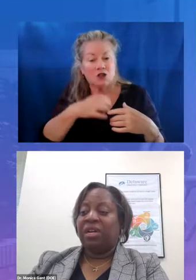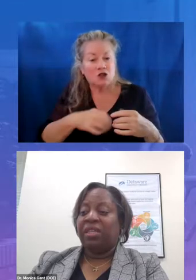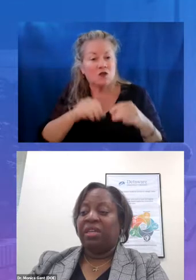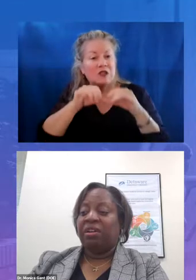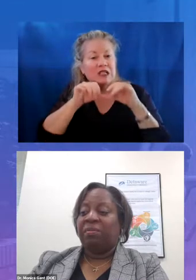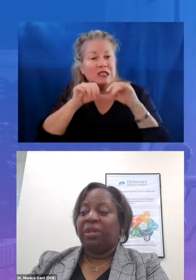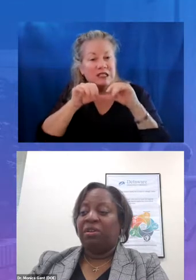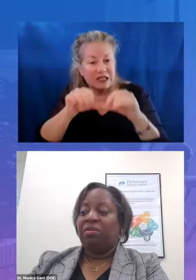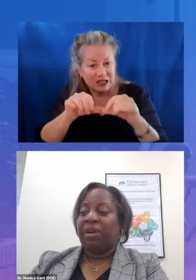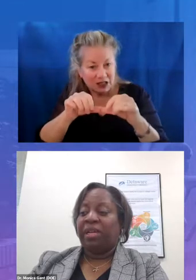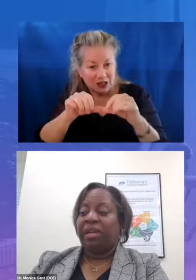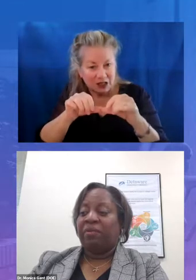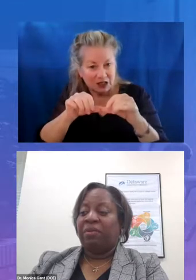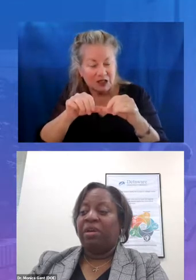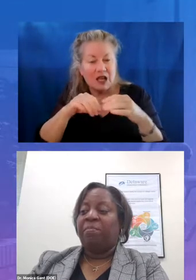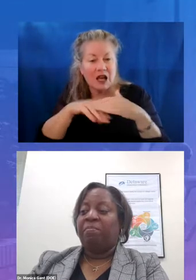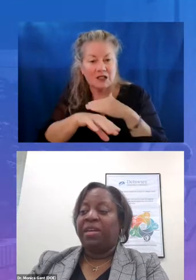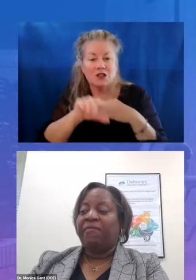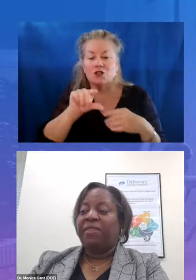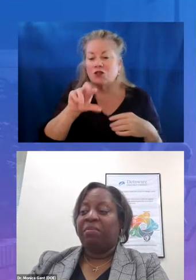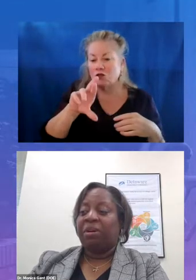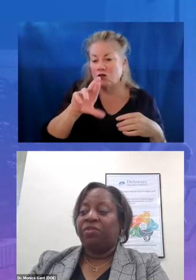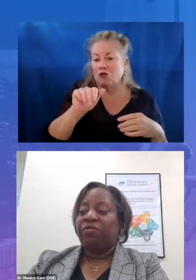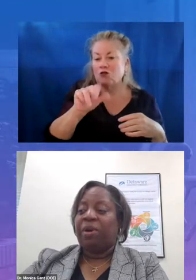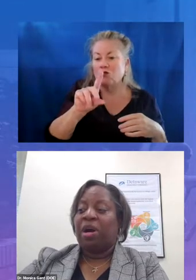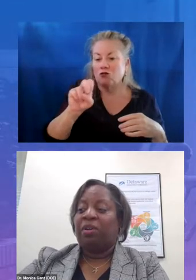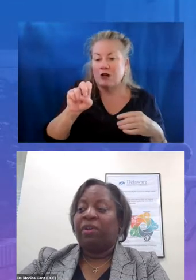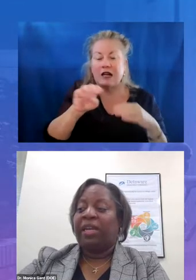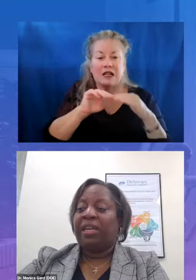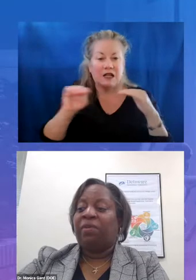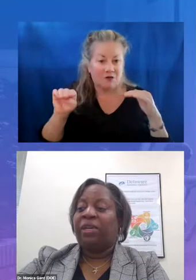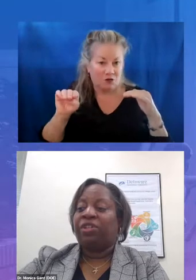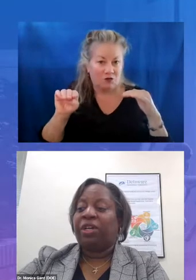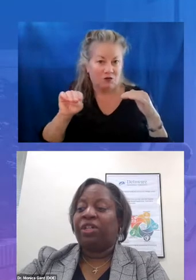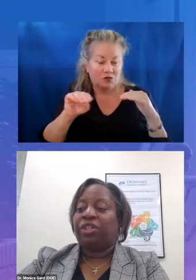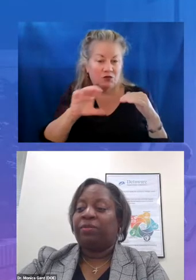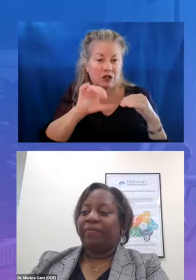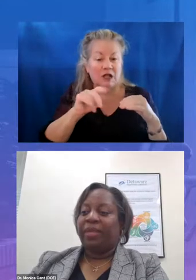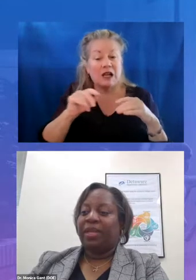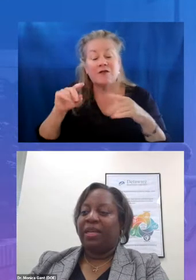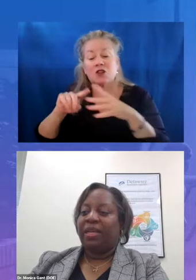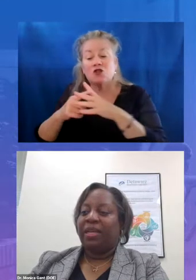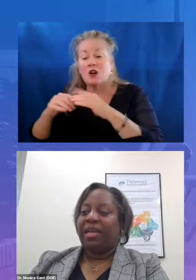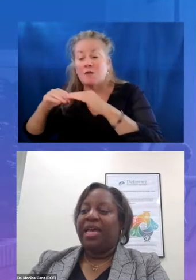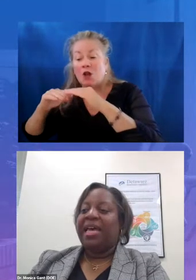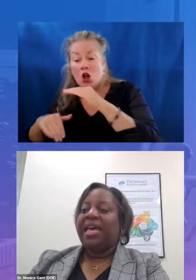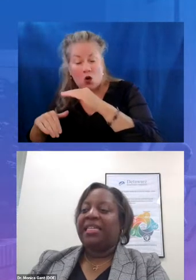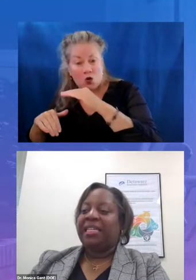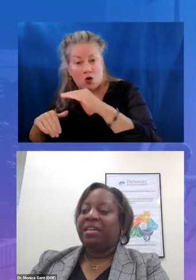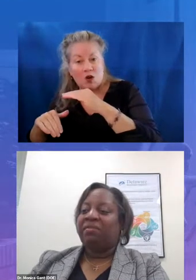the year below grade level benefit the most from on-grade level instruction accelerating